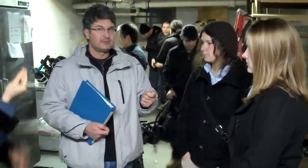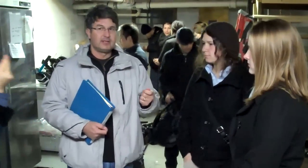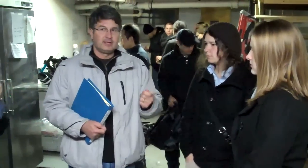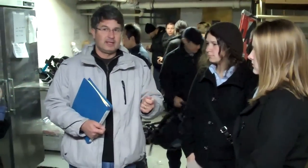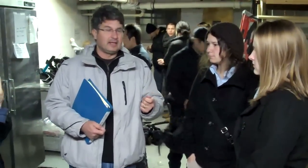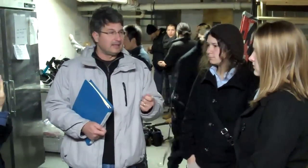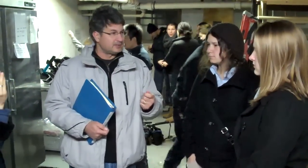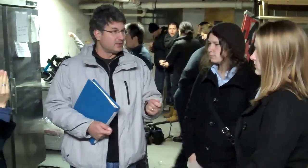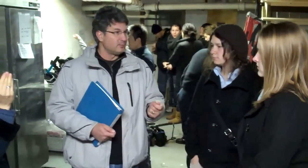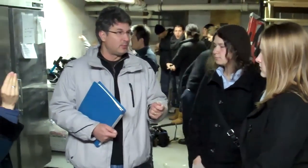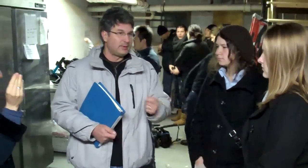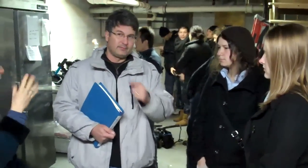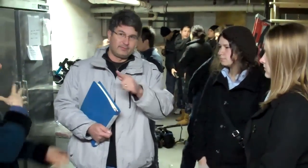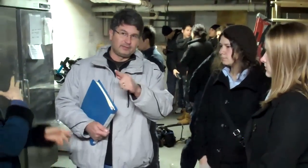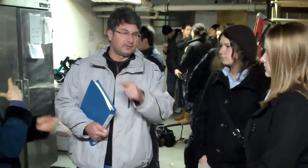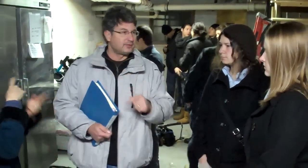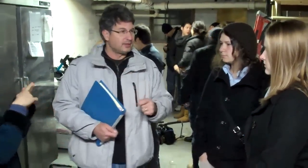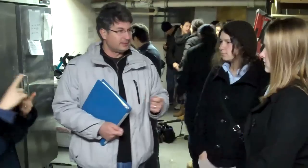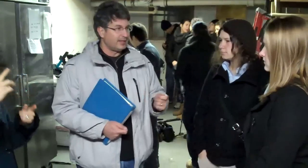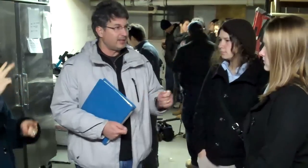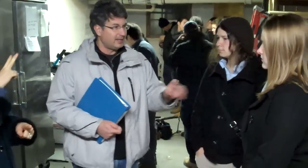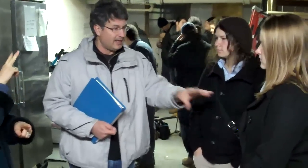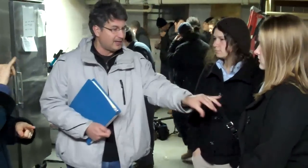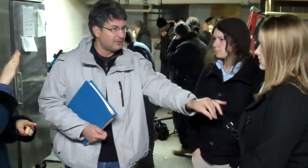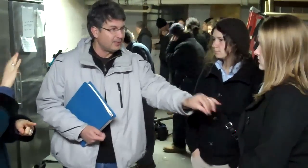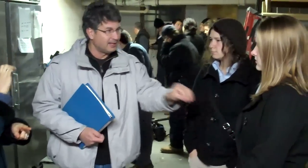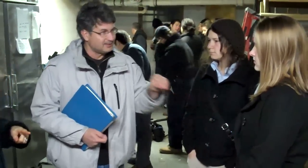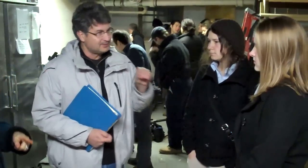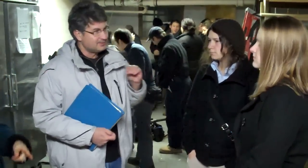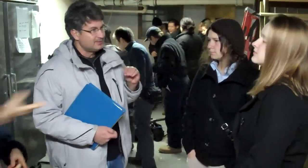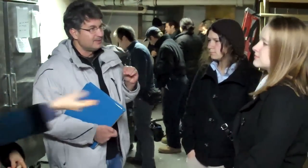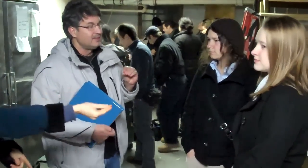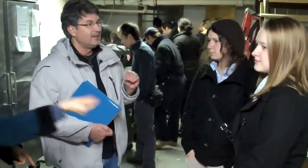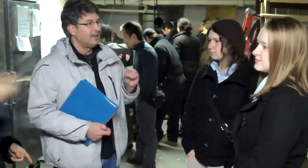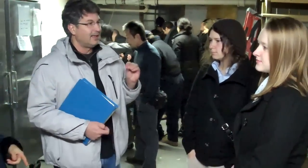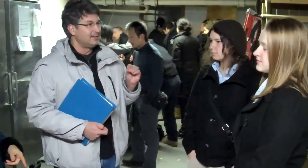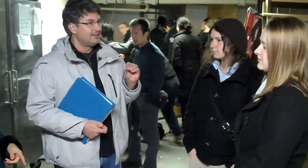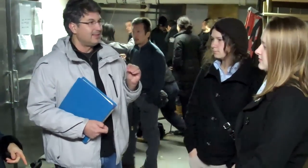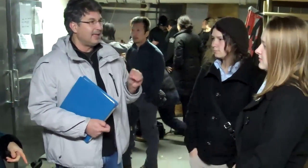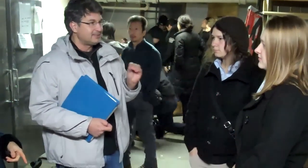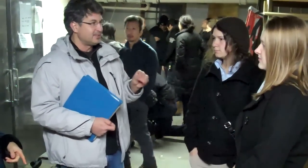and stand there keep it in your hands, and at a certain point Vince is going to take it out of your hands.